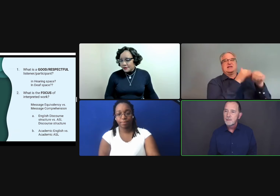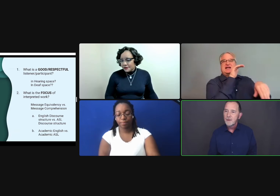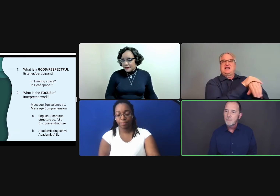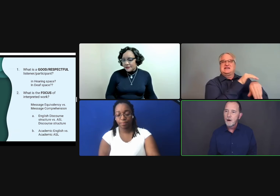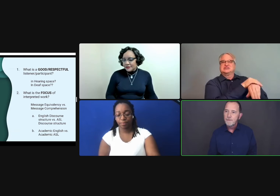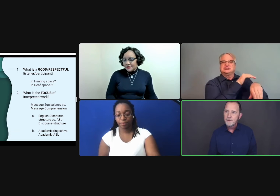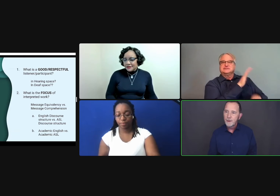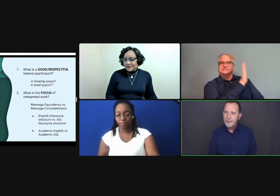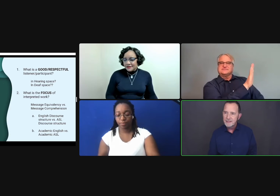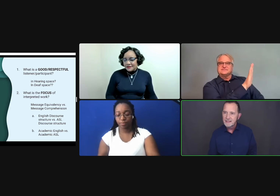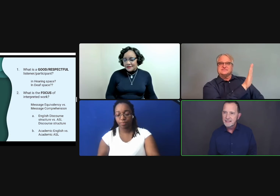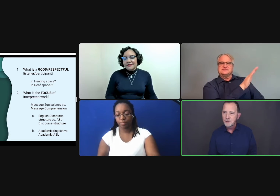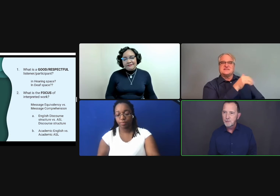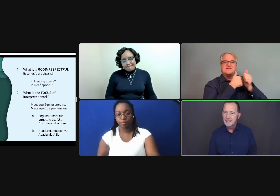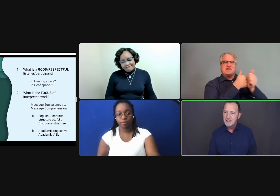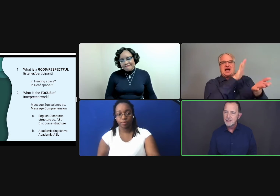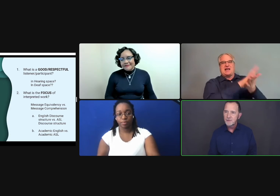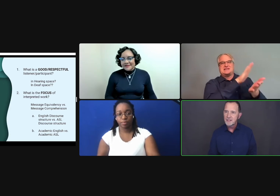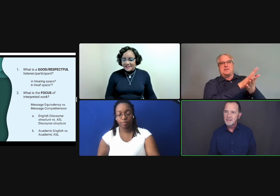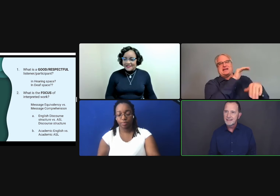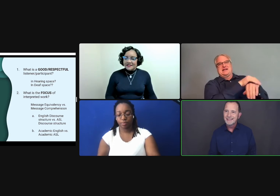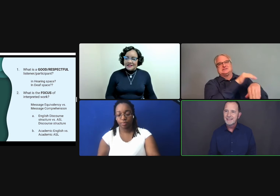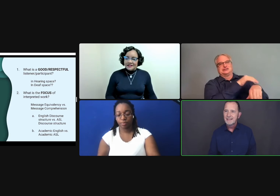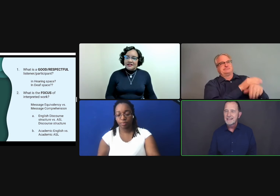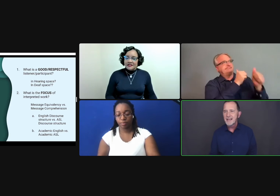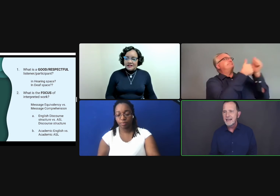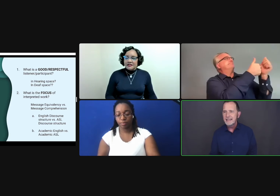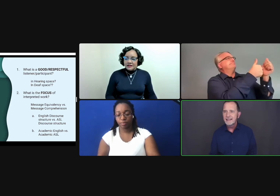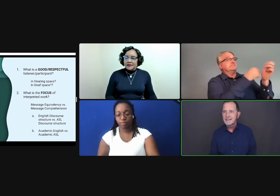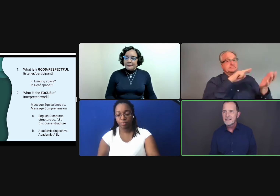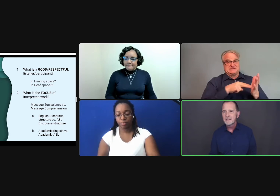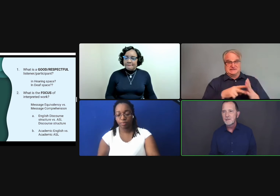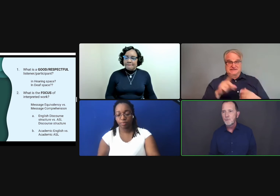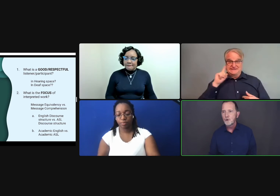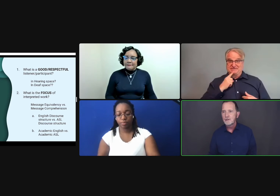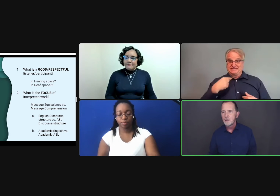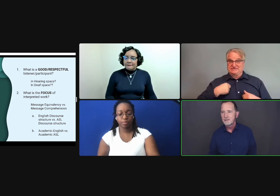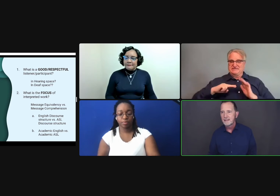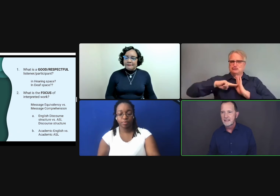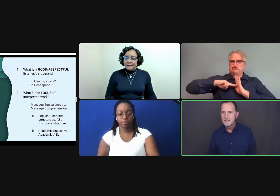But often what happens is the interpretation results in signing that is still more along the lines